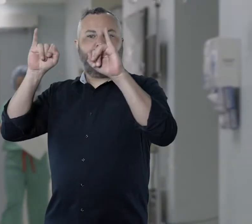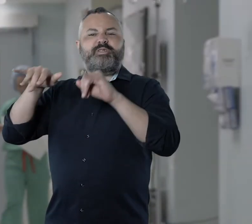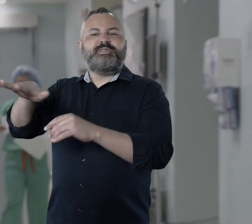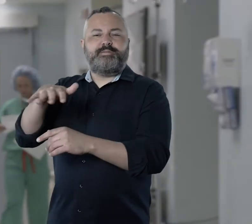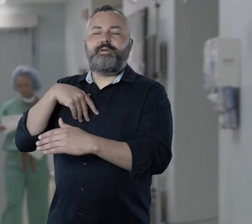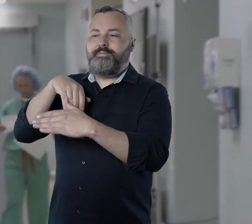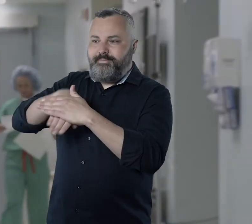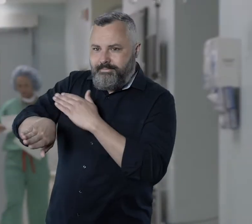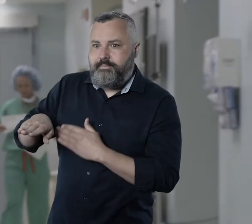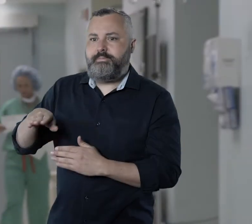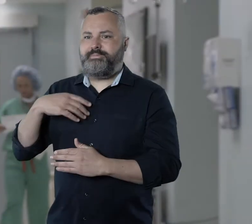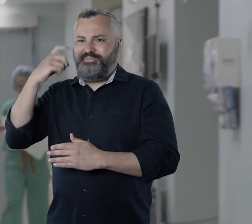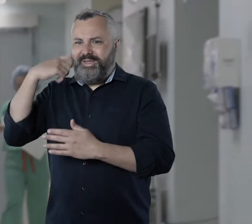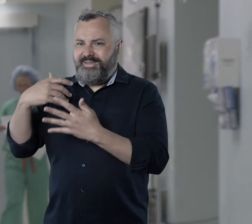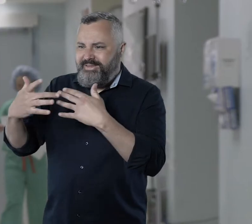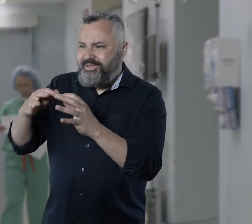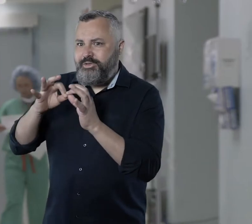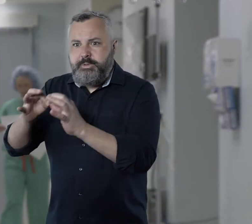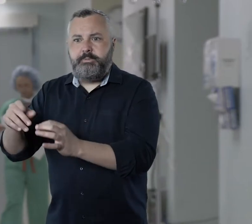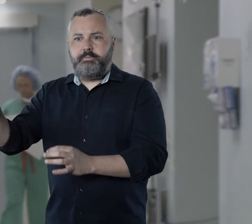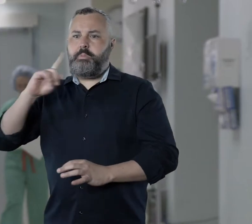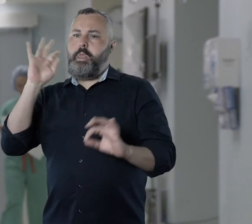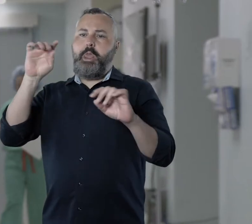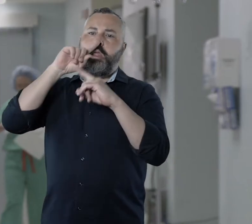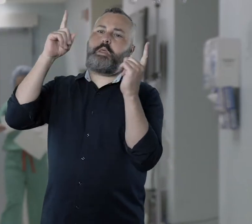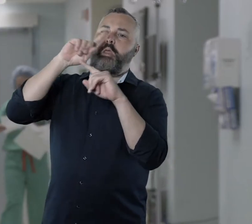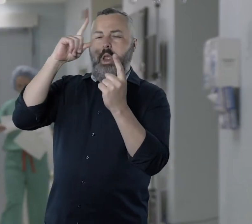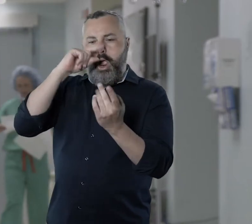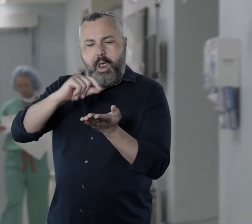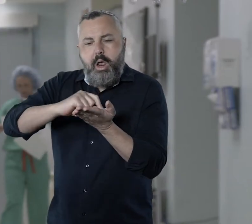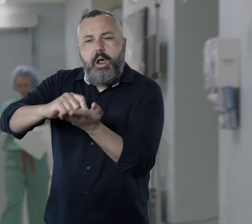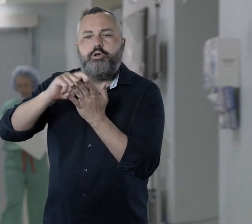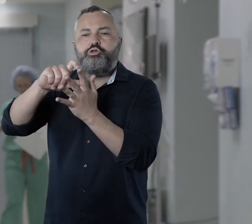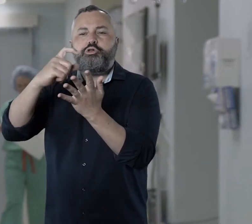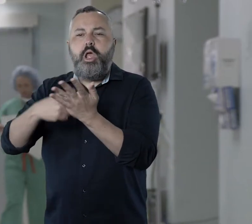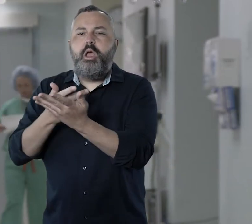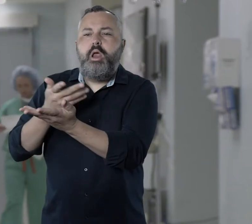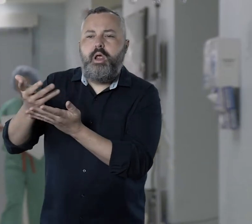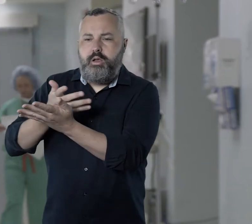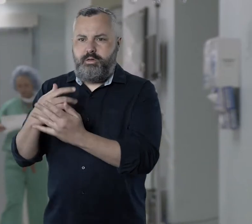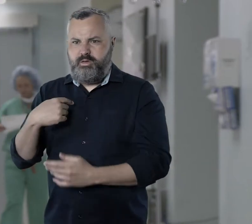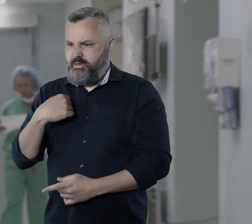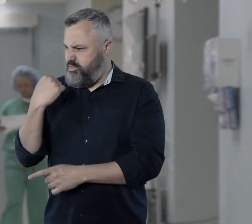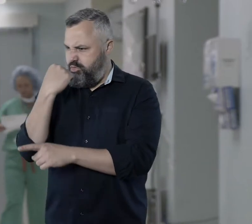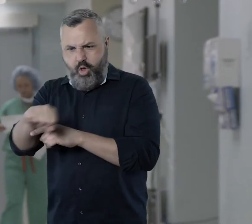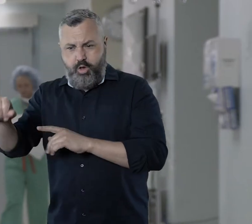the emergency department at a public hospital. Amidst the stress, you were requesting that reception staff